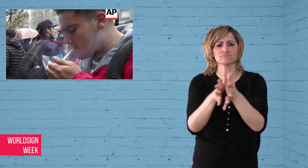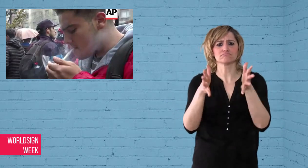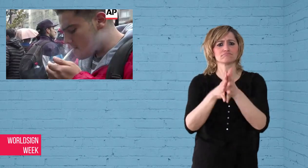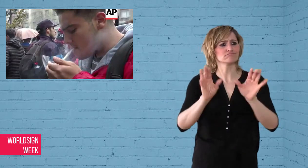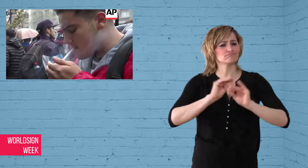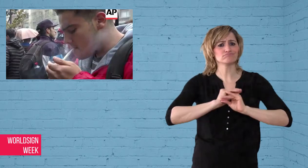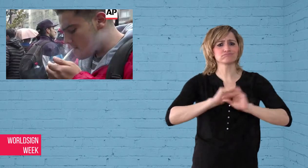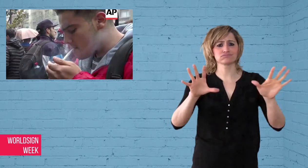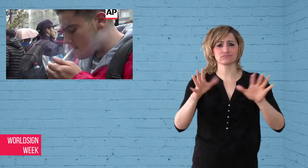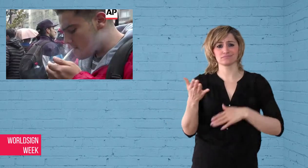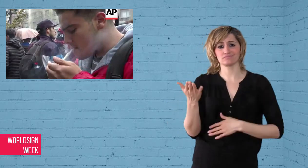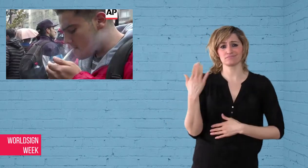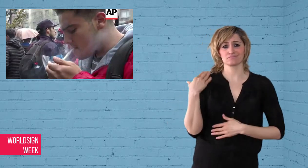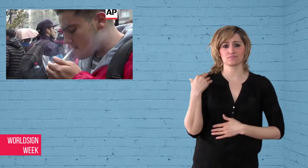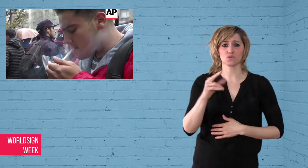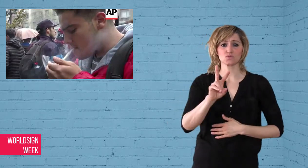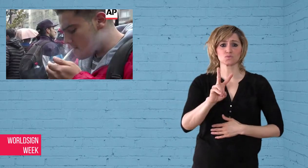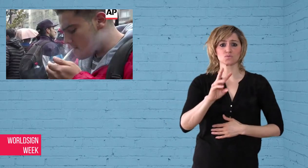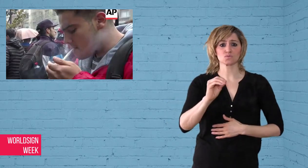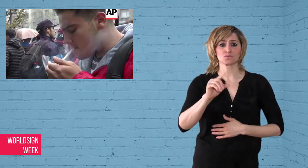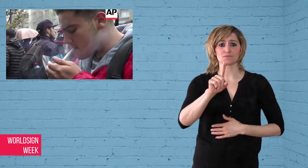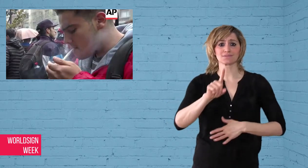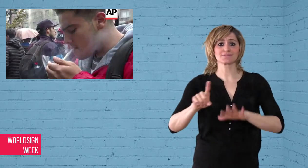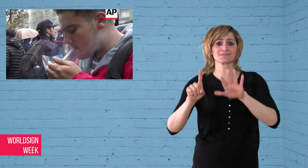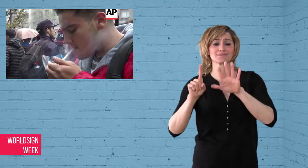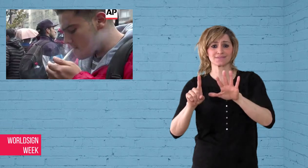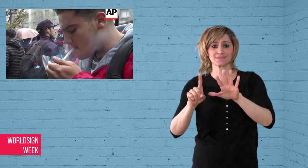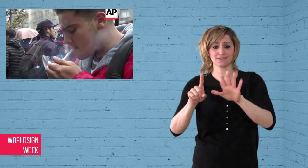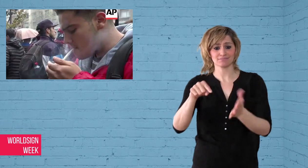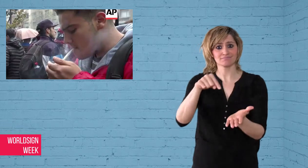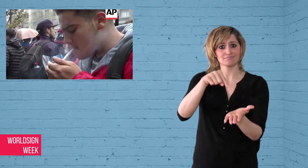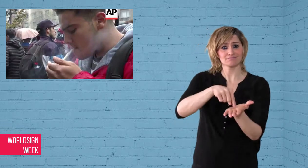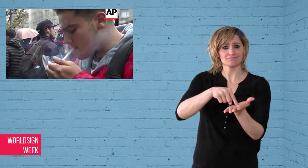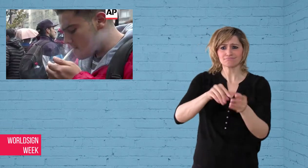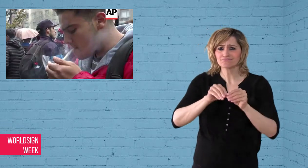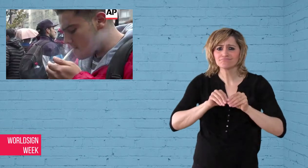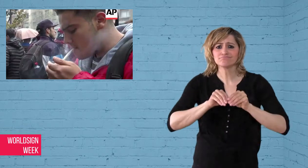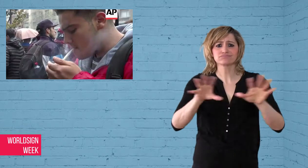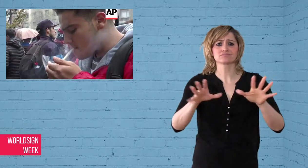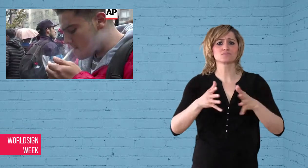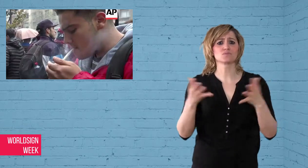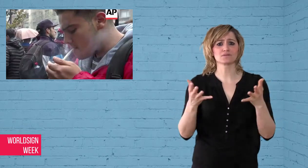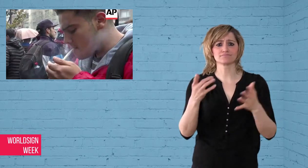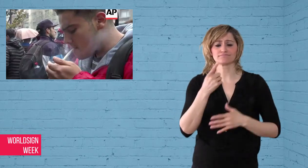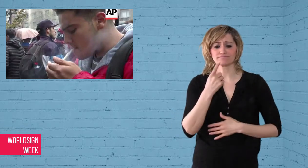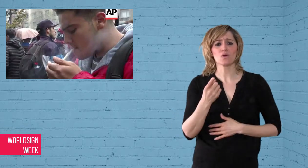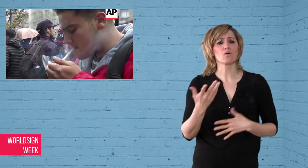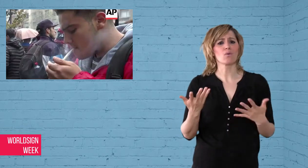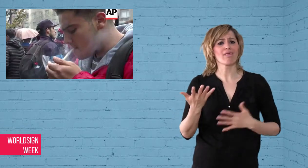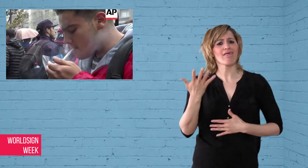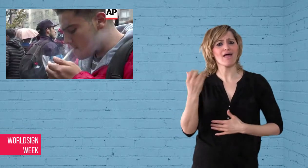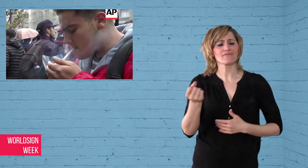Report in 2016 states cannabis is the